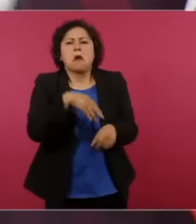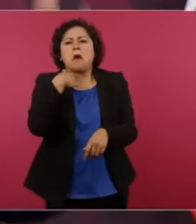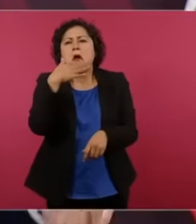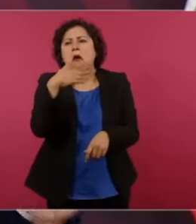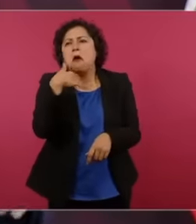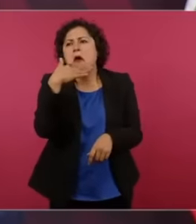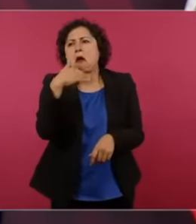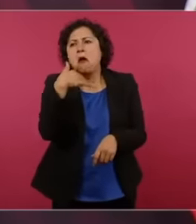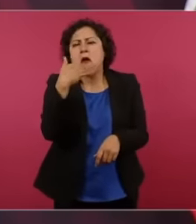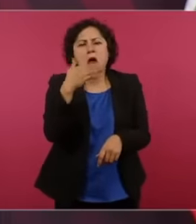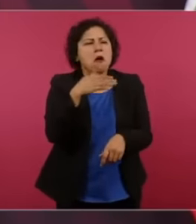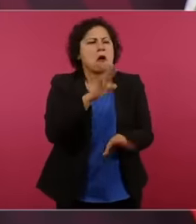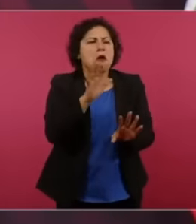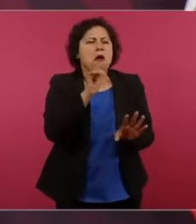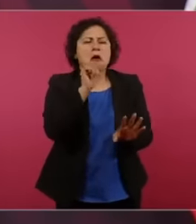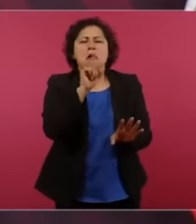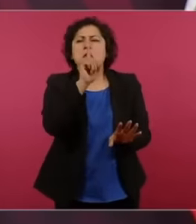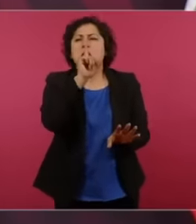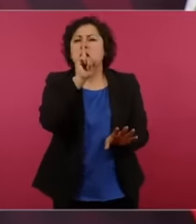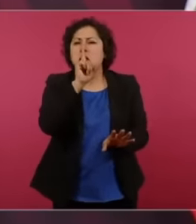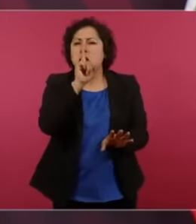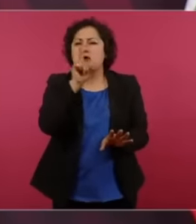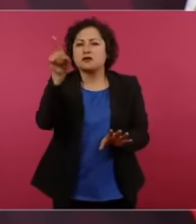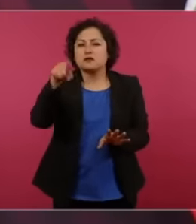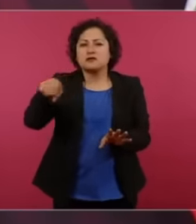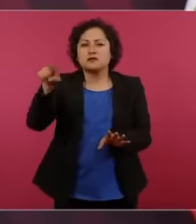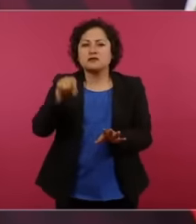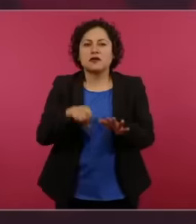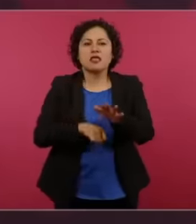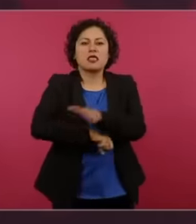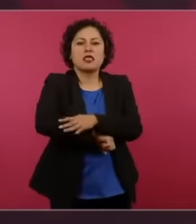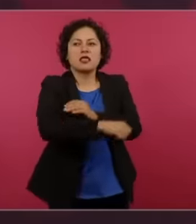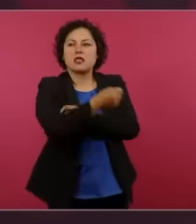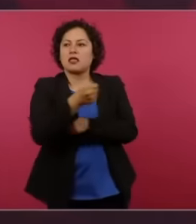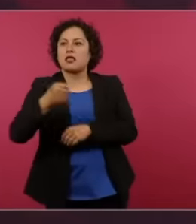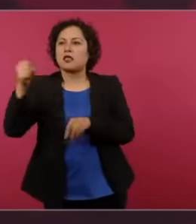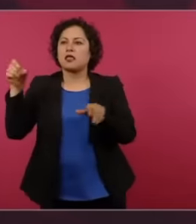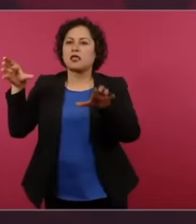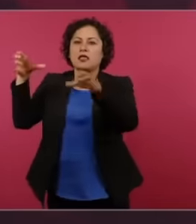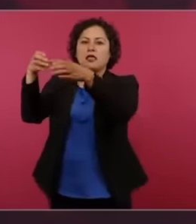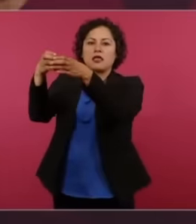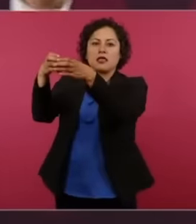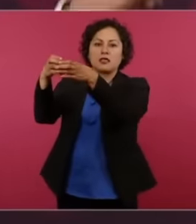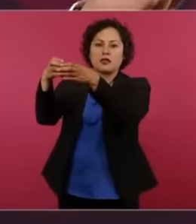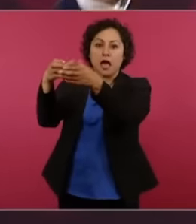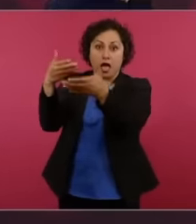a lot but